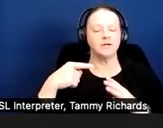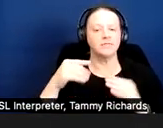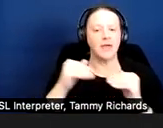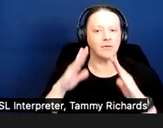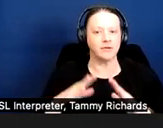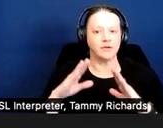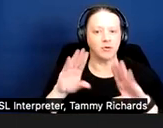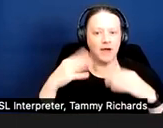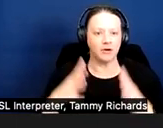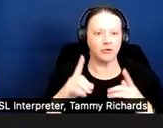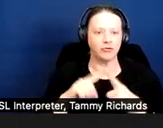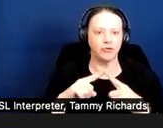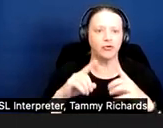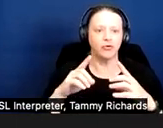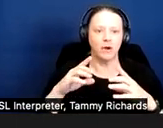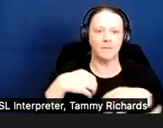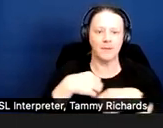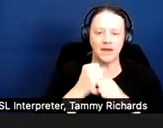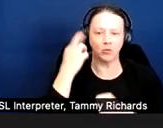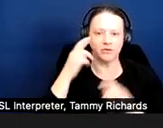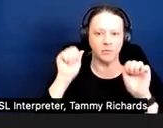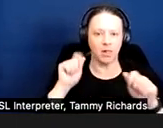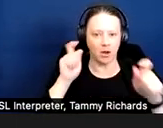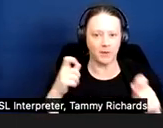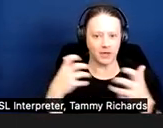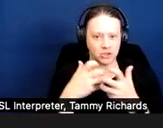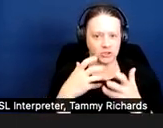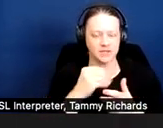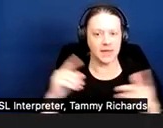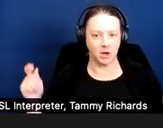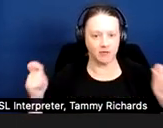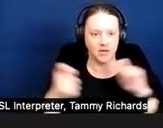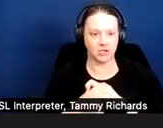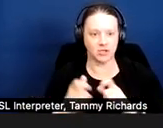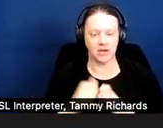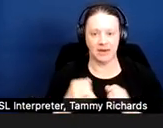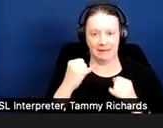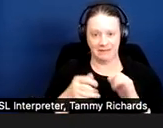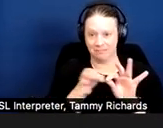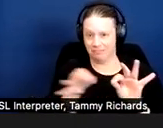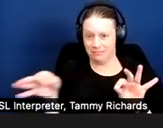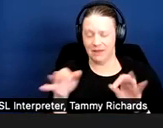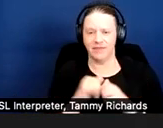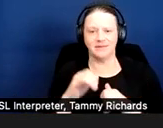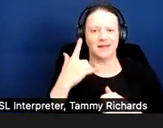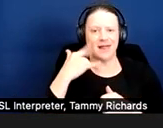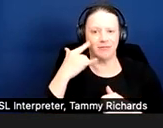And below, at the bottom of this slide is a citation to the California regulations that